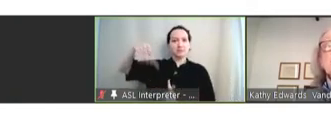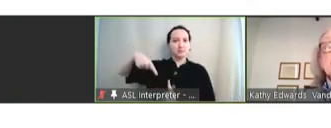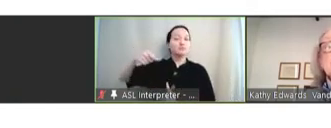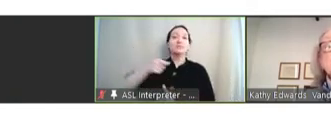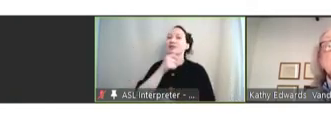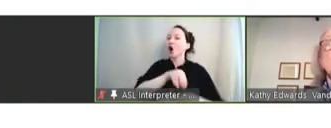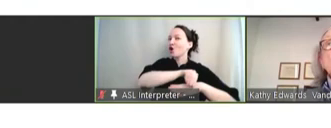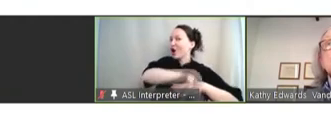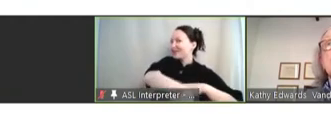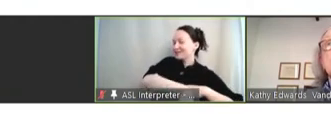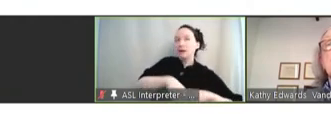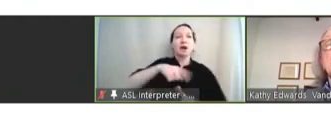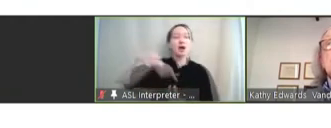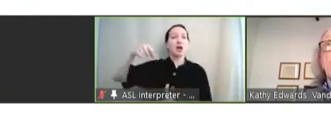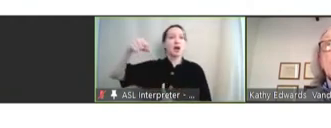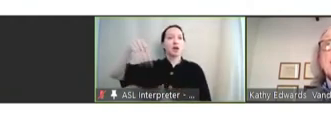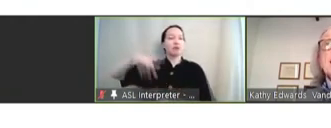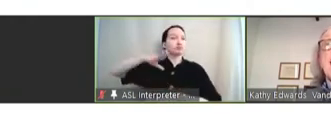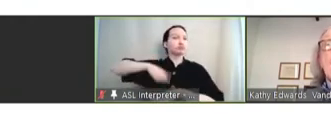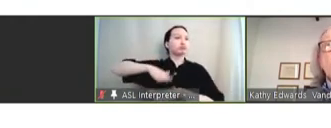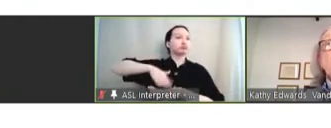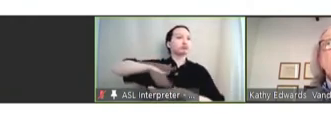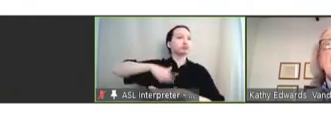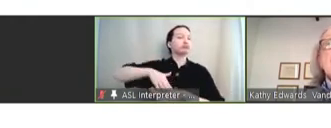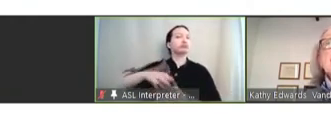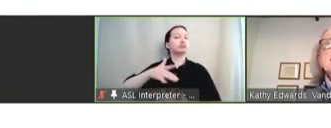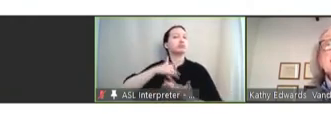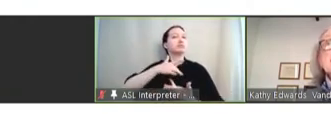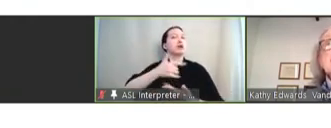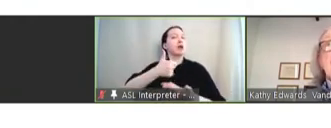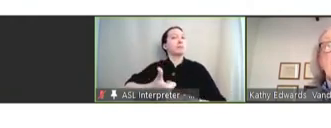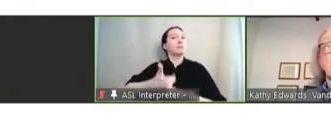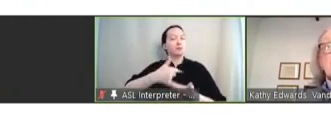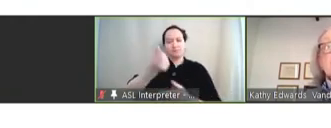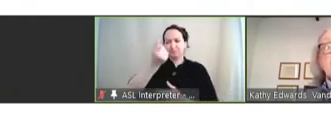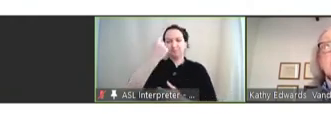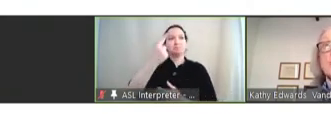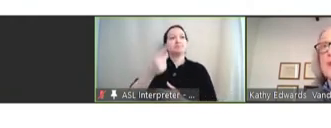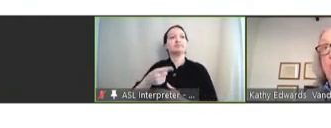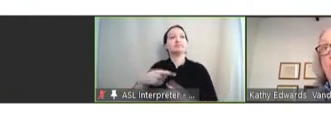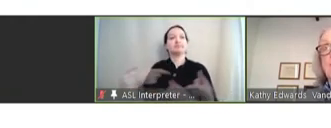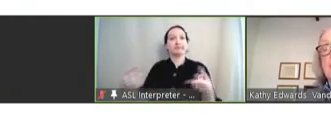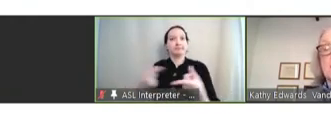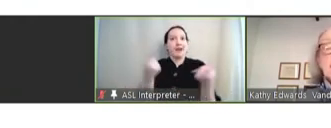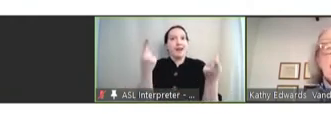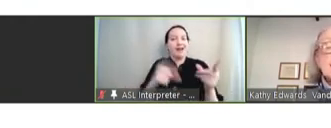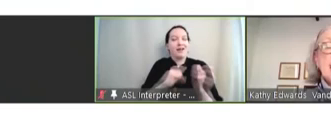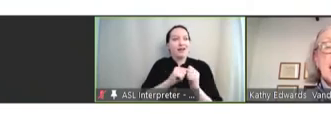but signals, which have been markedly helpful in assessing adverse events with COVID. Next slide.